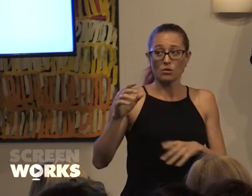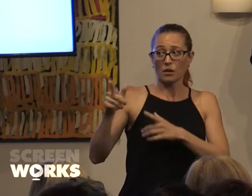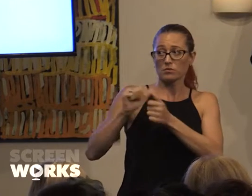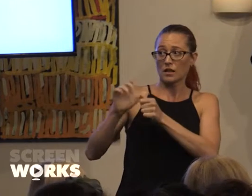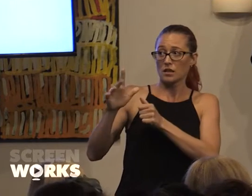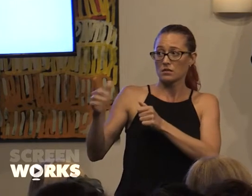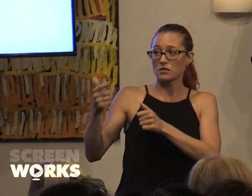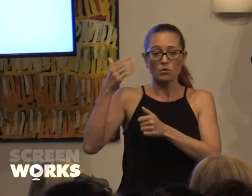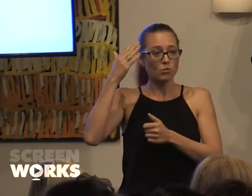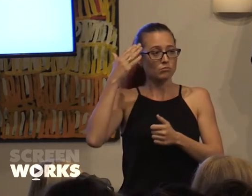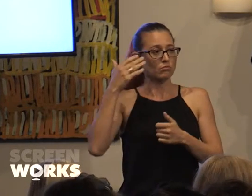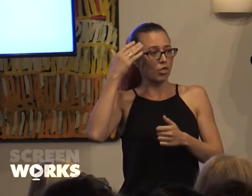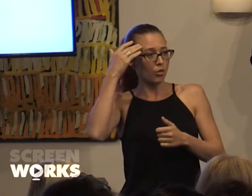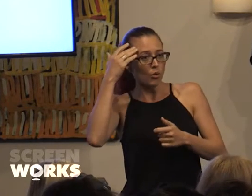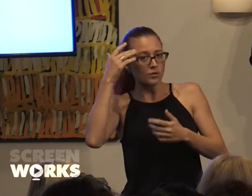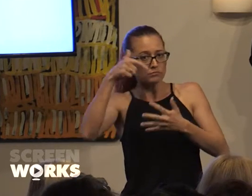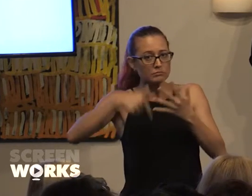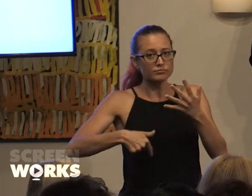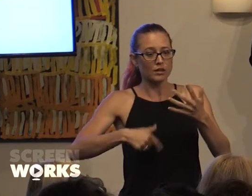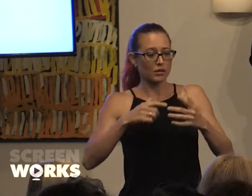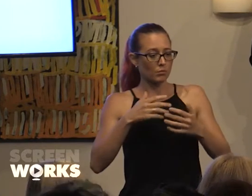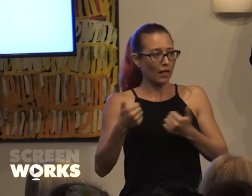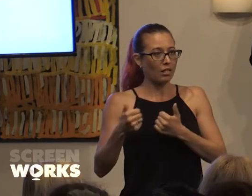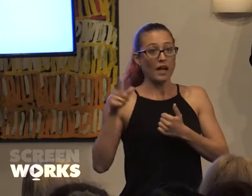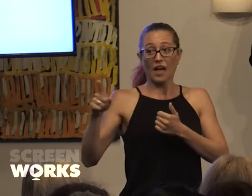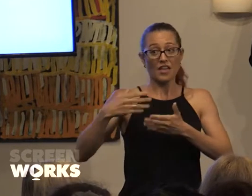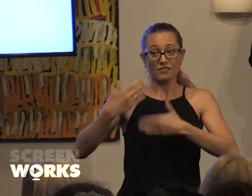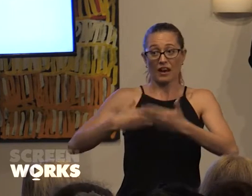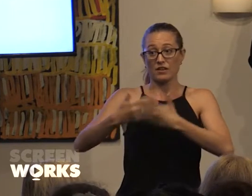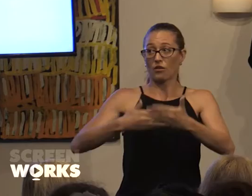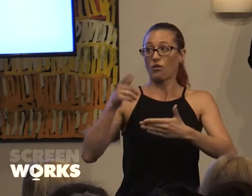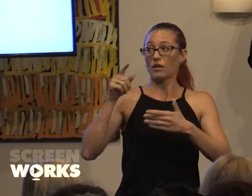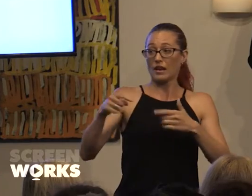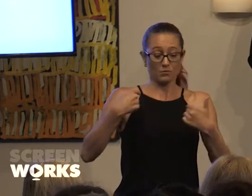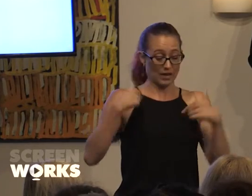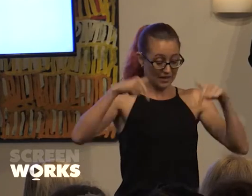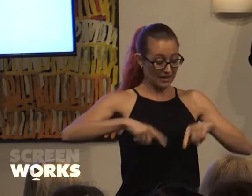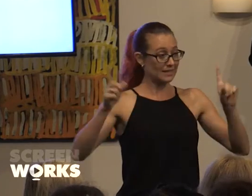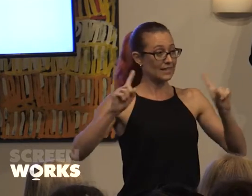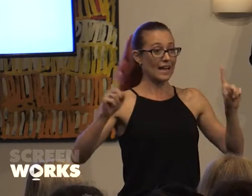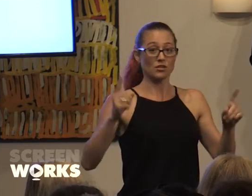thought through and they've carried on with that momentum and here we are today and it's our very first launch!